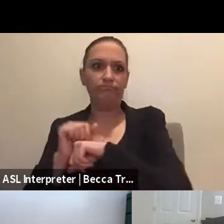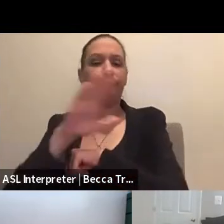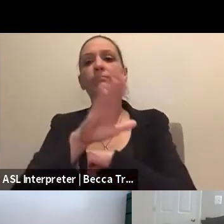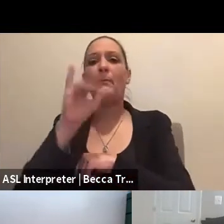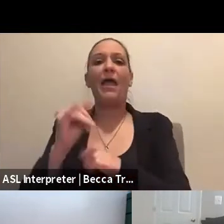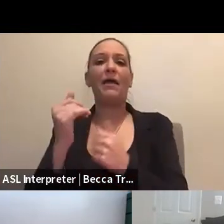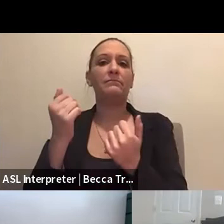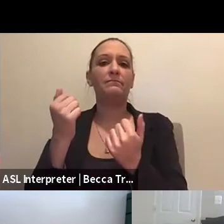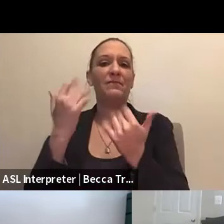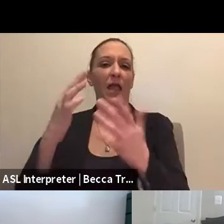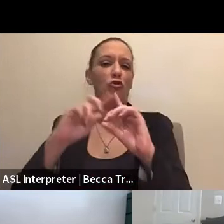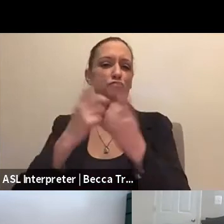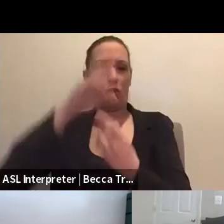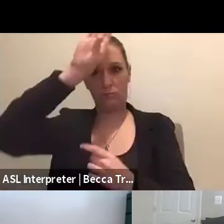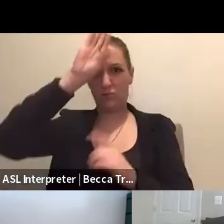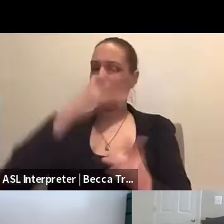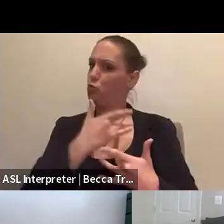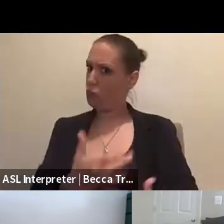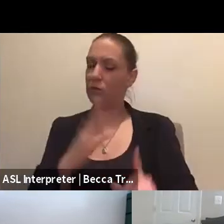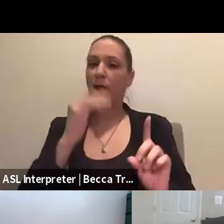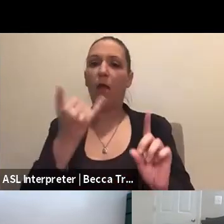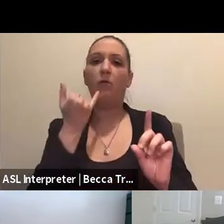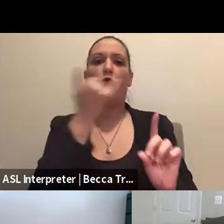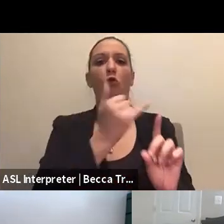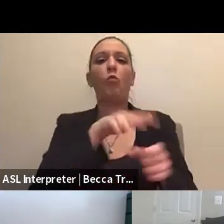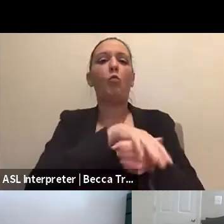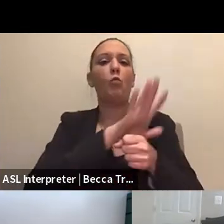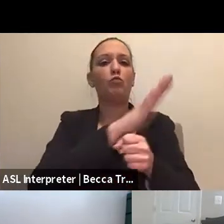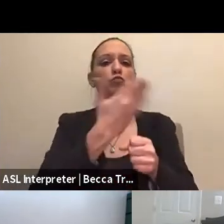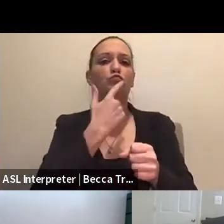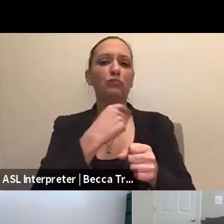usually by calling the local Red Cross region.